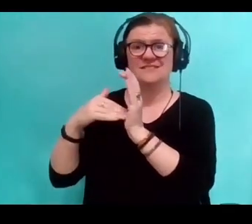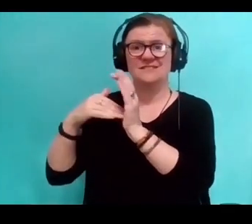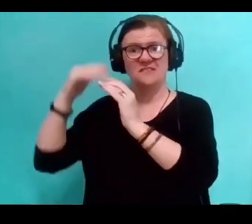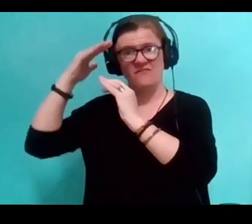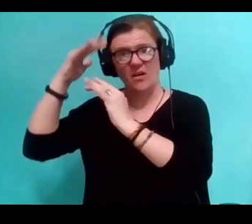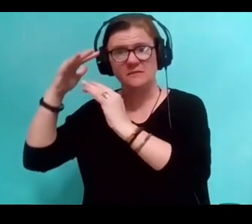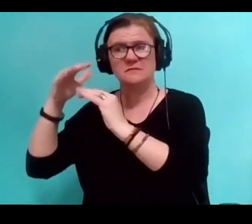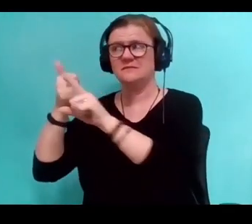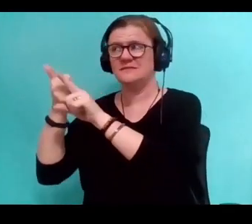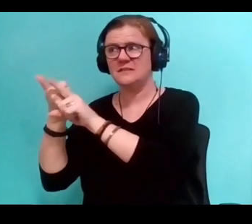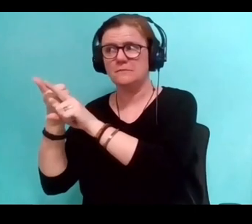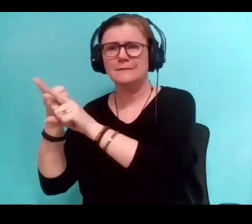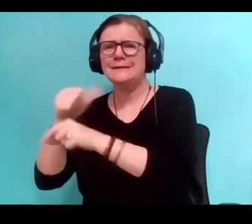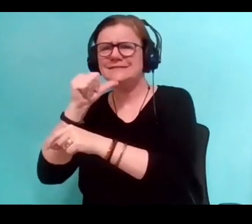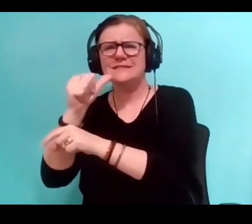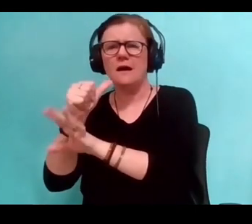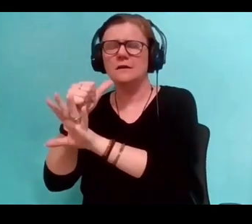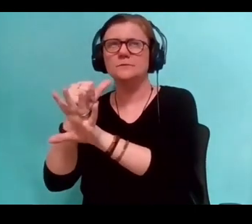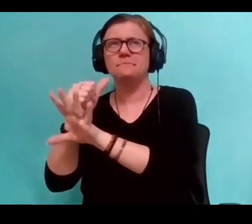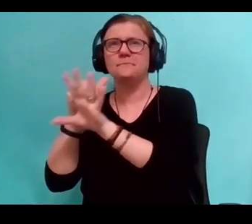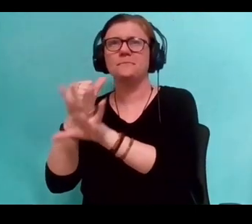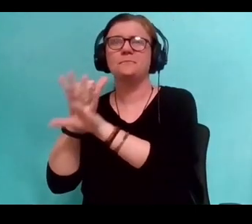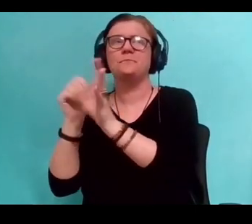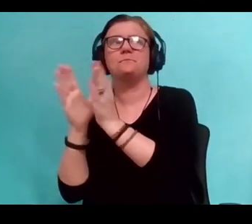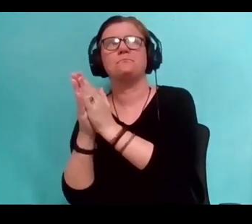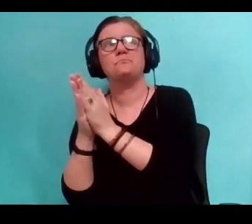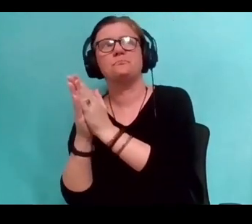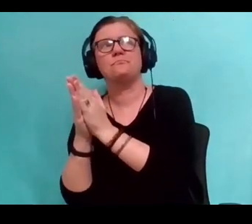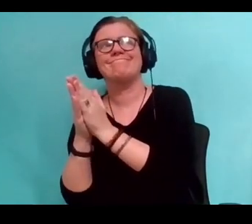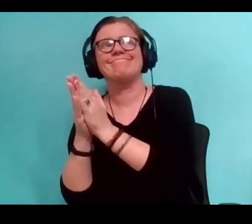or in need of a corrective push in one direction or another.